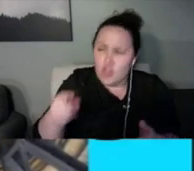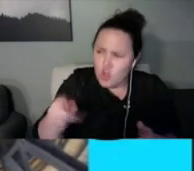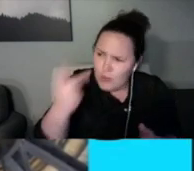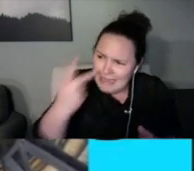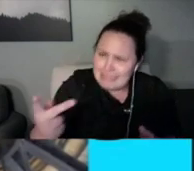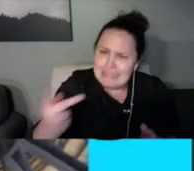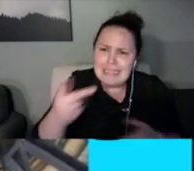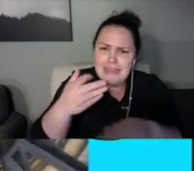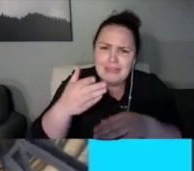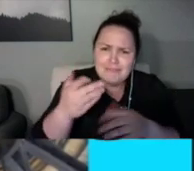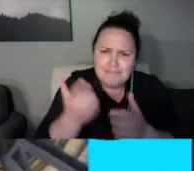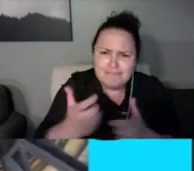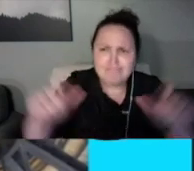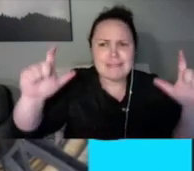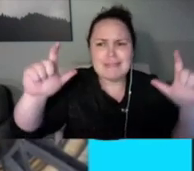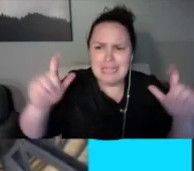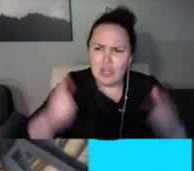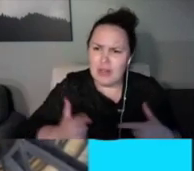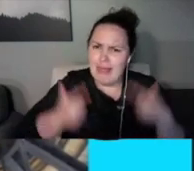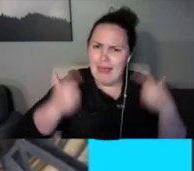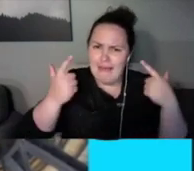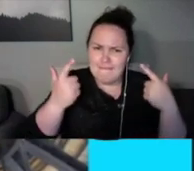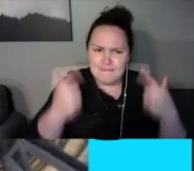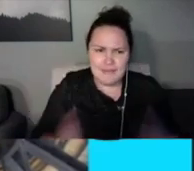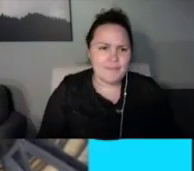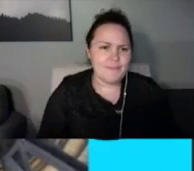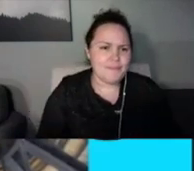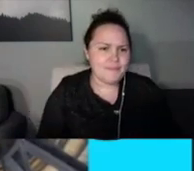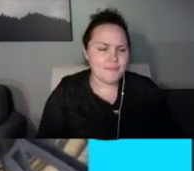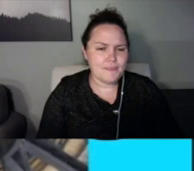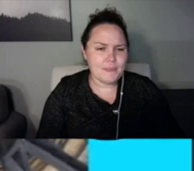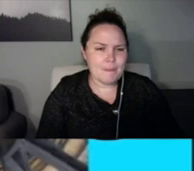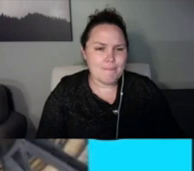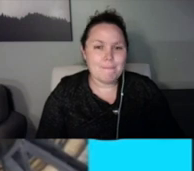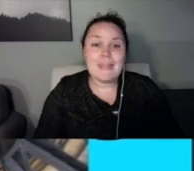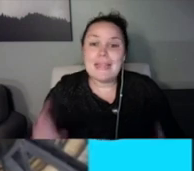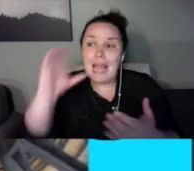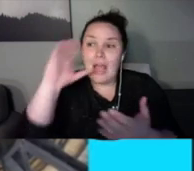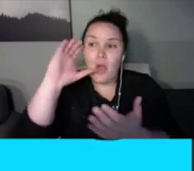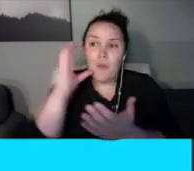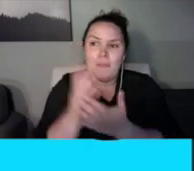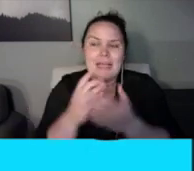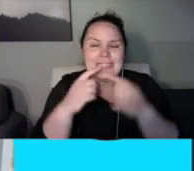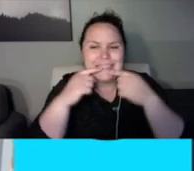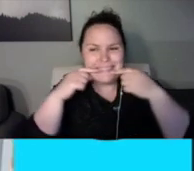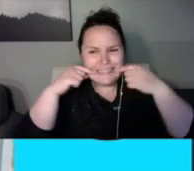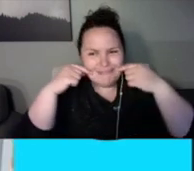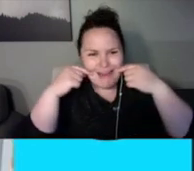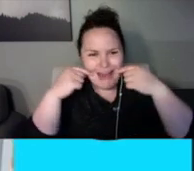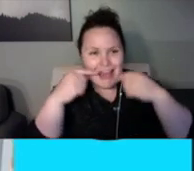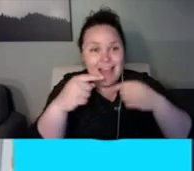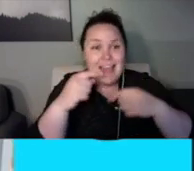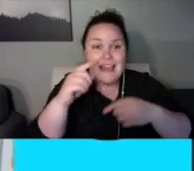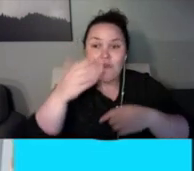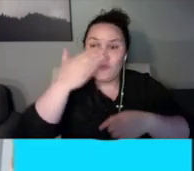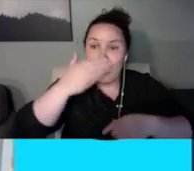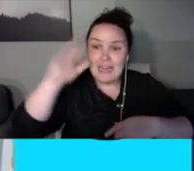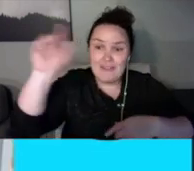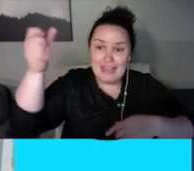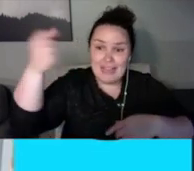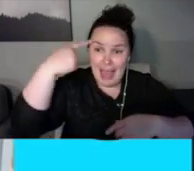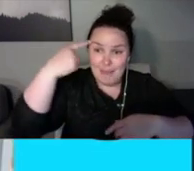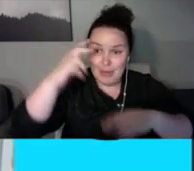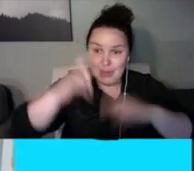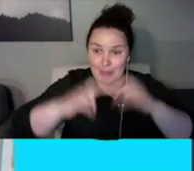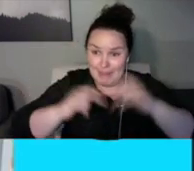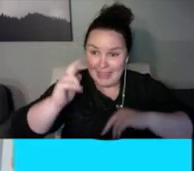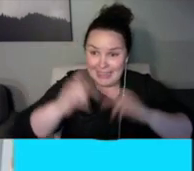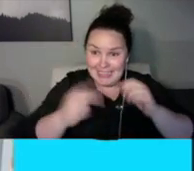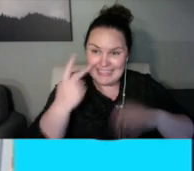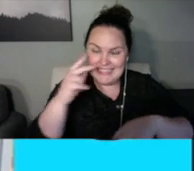the road. If you know me in any way, shape, or form,